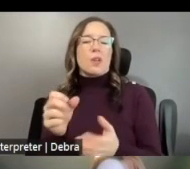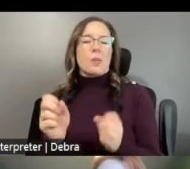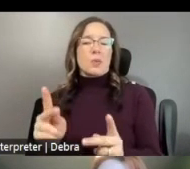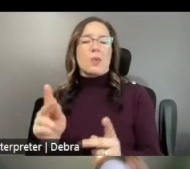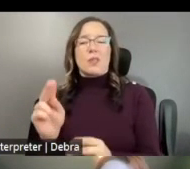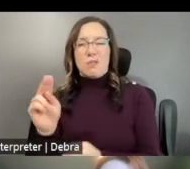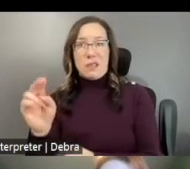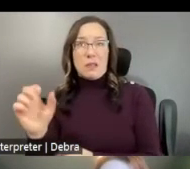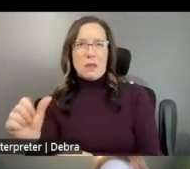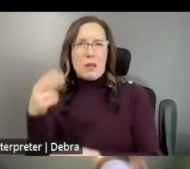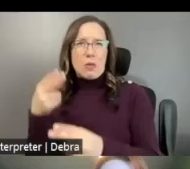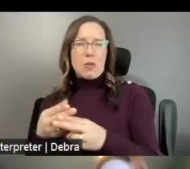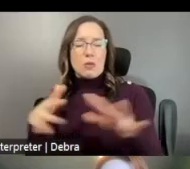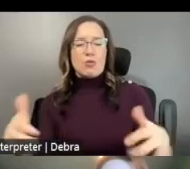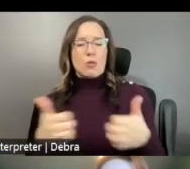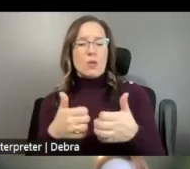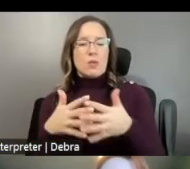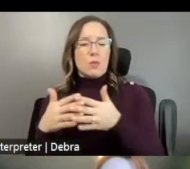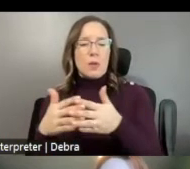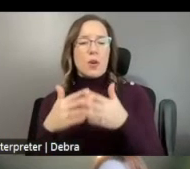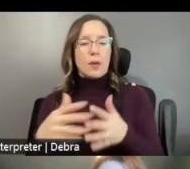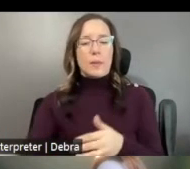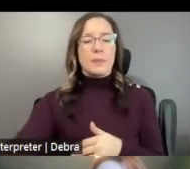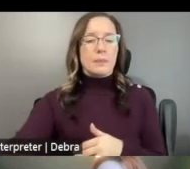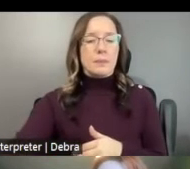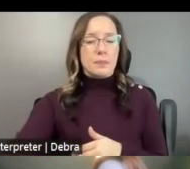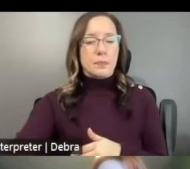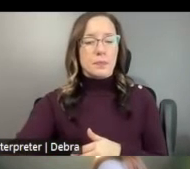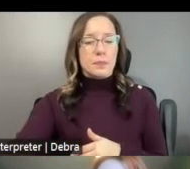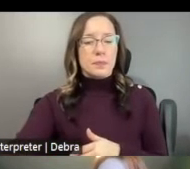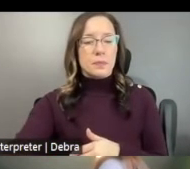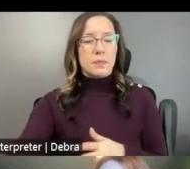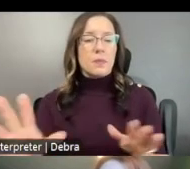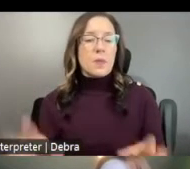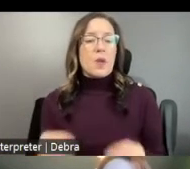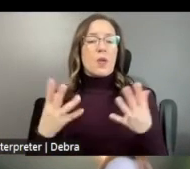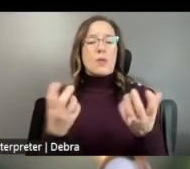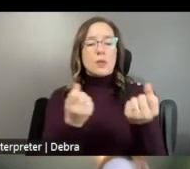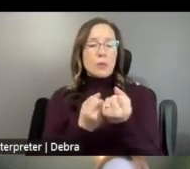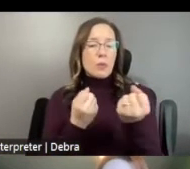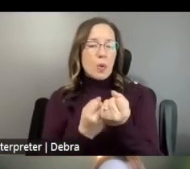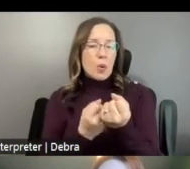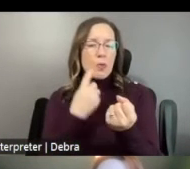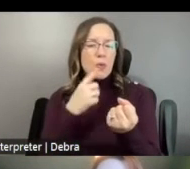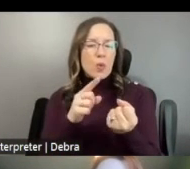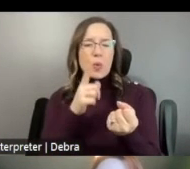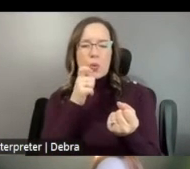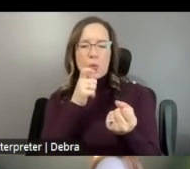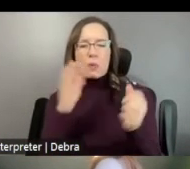CHALLENGE AMERICA. CHALLENGE AMERICA OFFERS SUPPORT PRIMARILY TO SMALL ORGANIZATIONS FOR